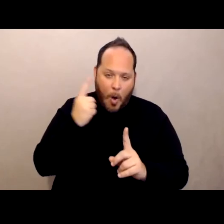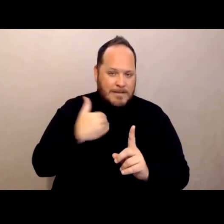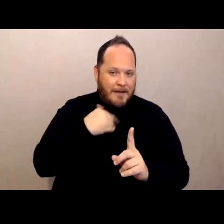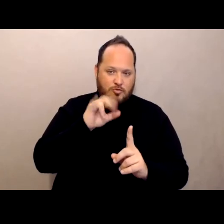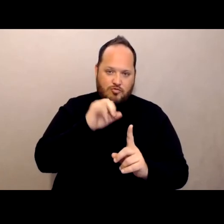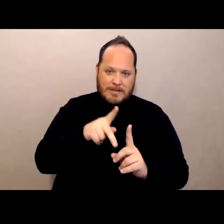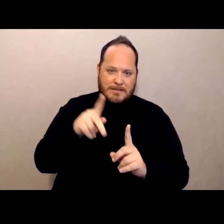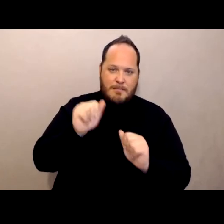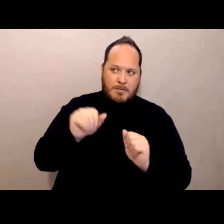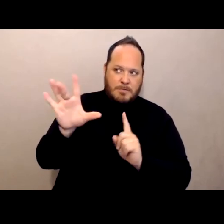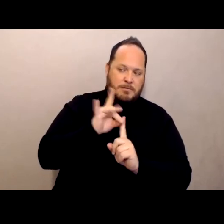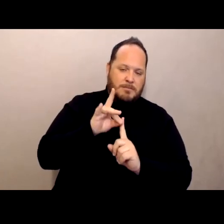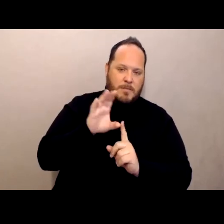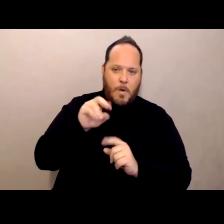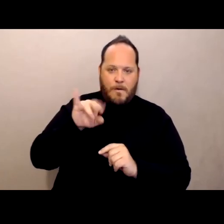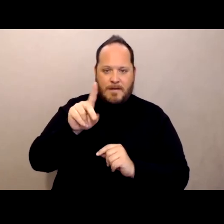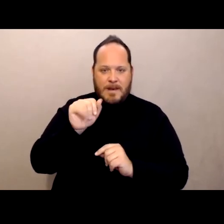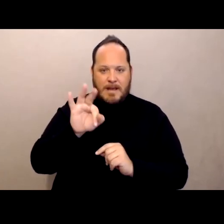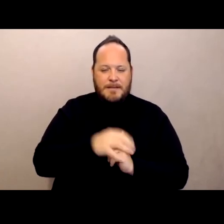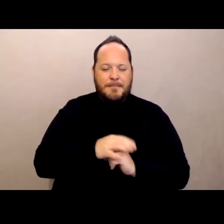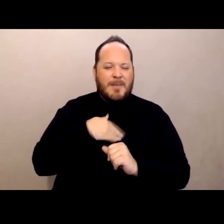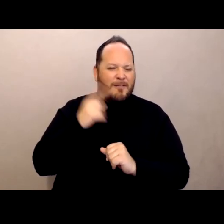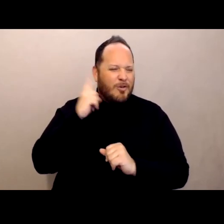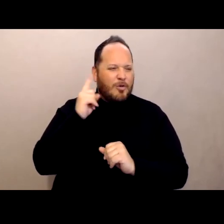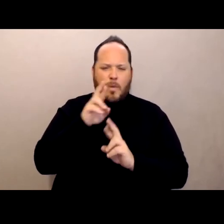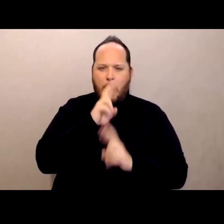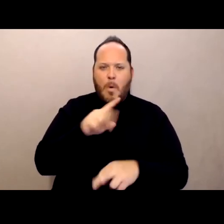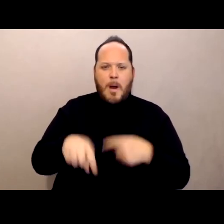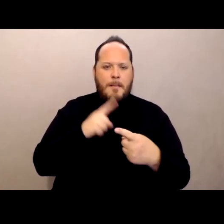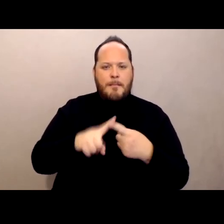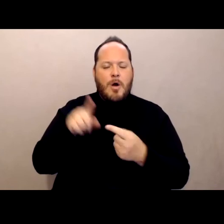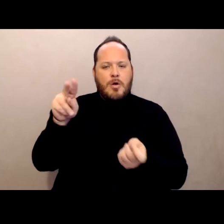I know there was a nursing home in Kentucky where there was some unvaccinated staff members